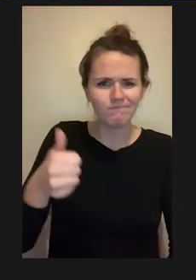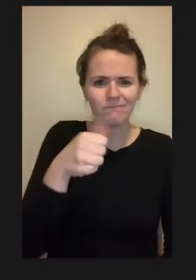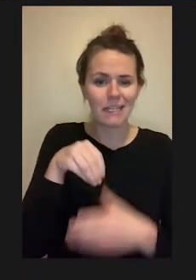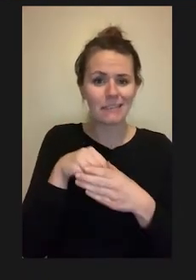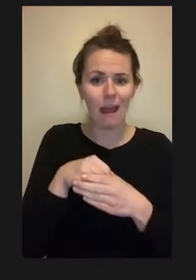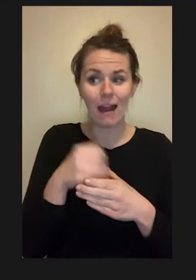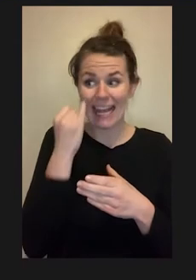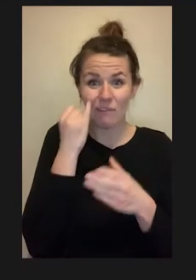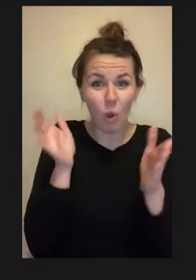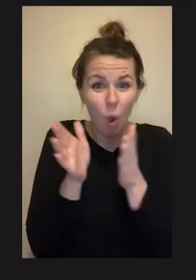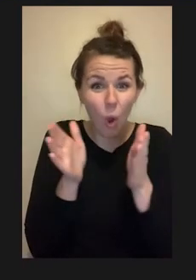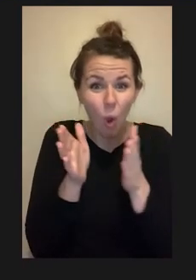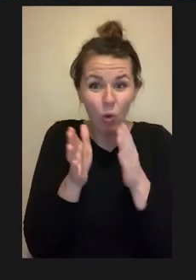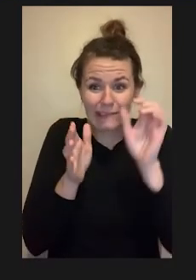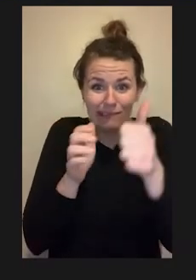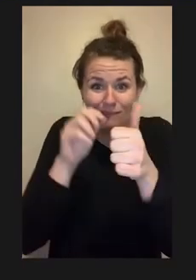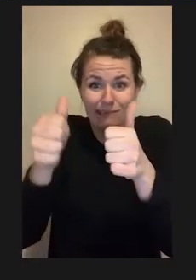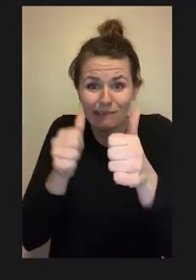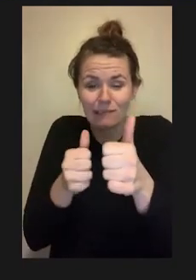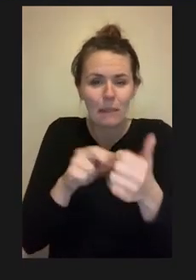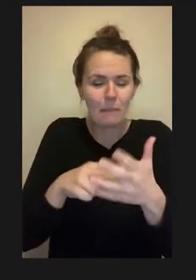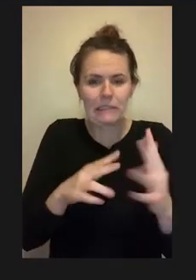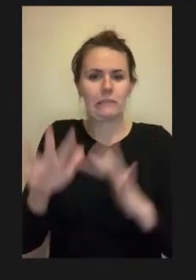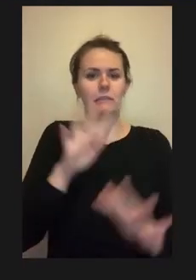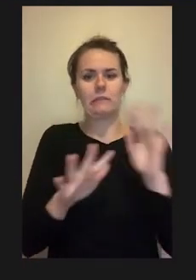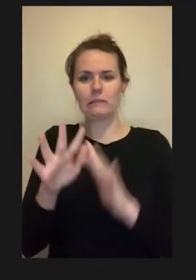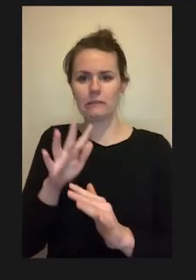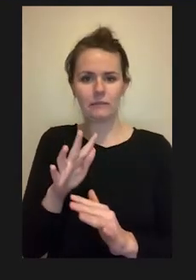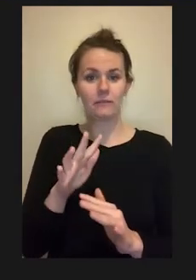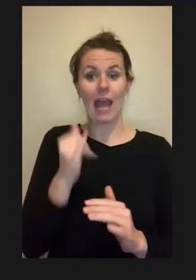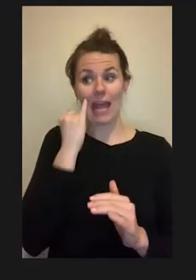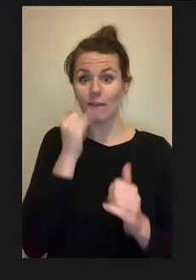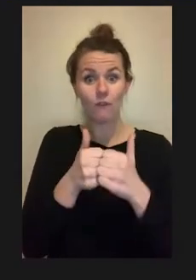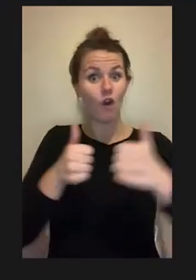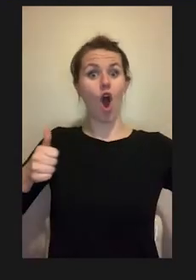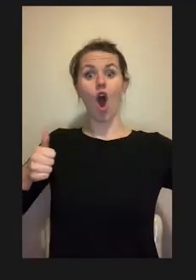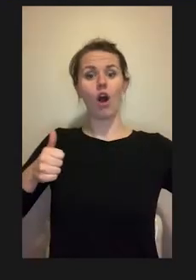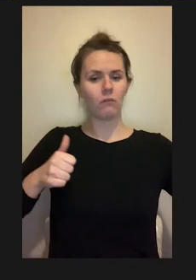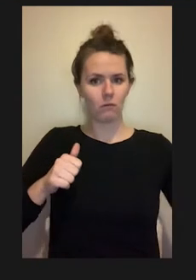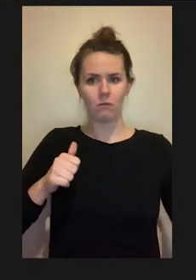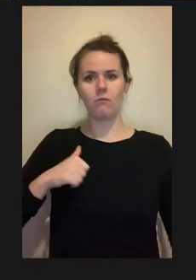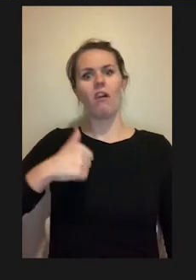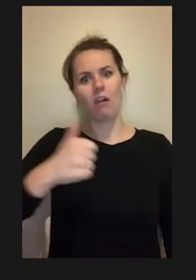clustered together it causes a lot of congestion. If it's too far apart it causes a lot of wasted